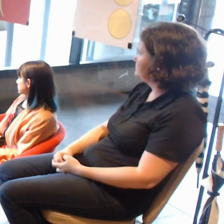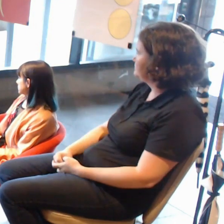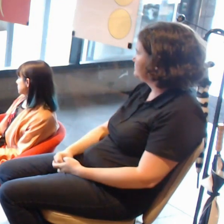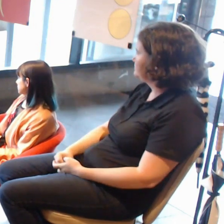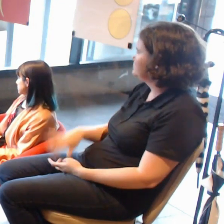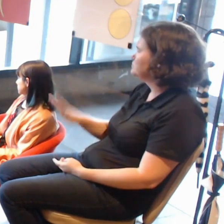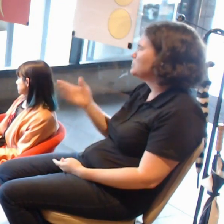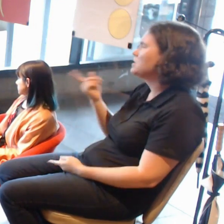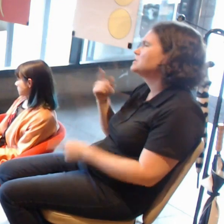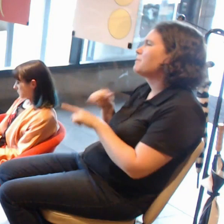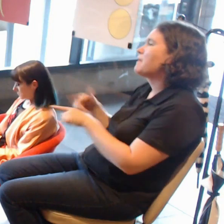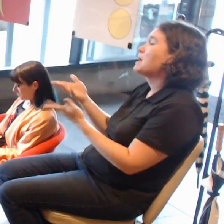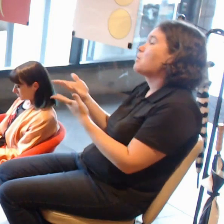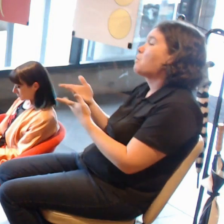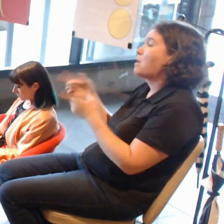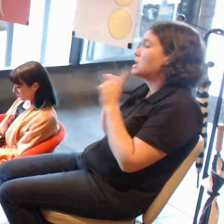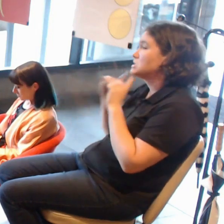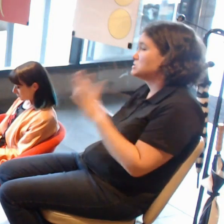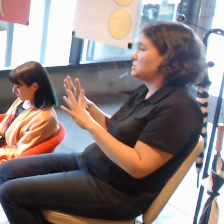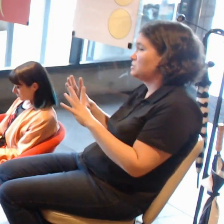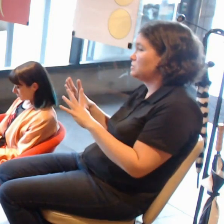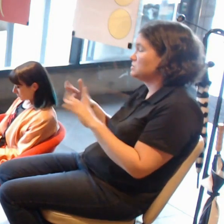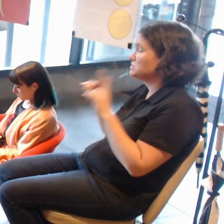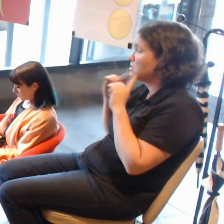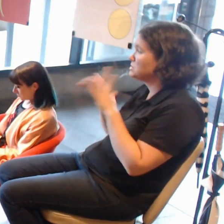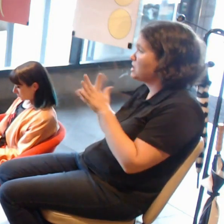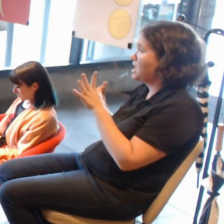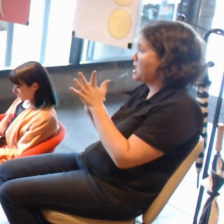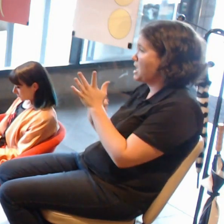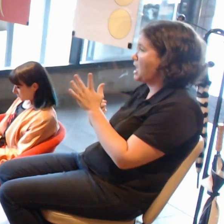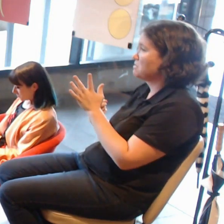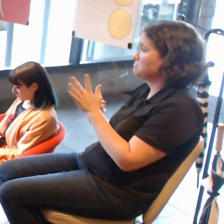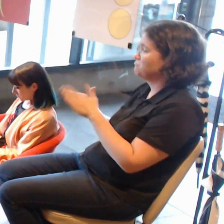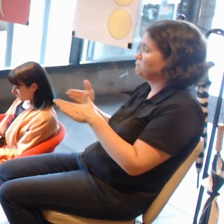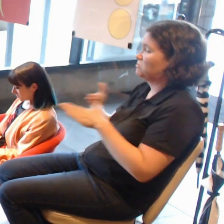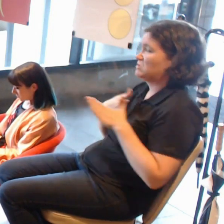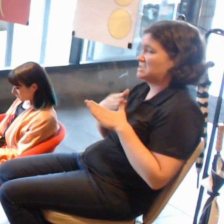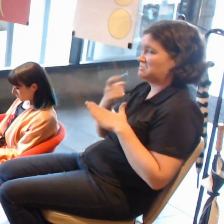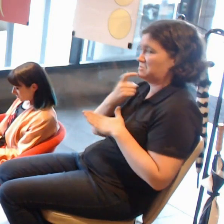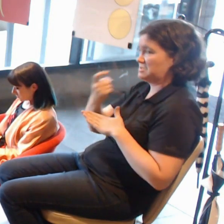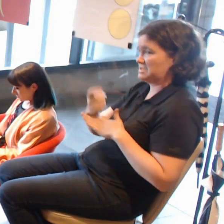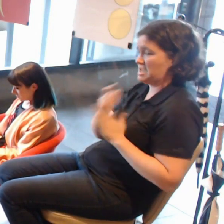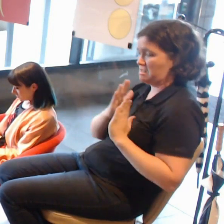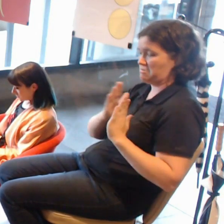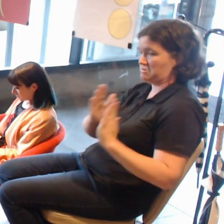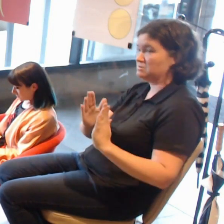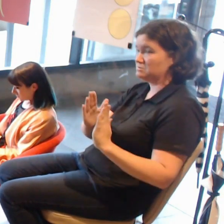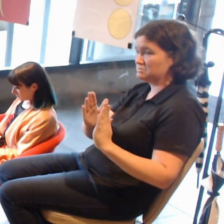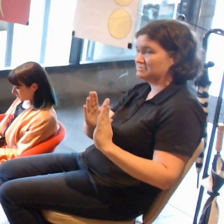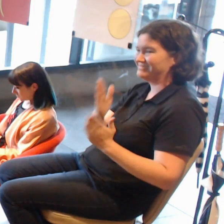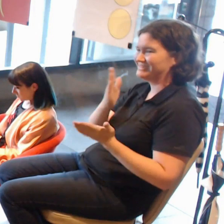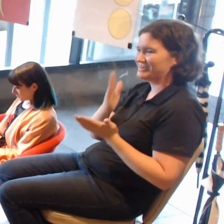I have shown AR in traditional gallery space, which attracts a traditional gallery audience.